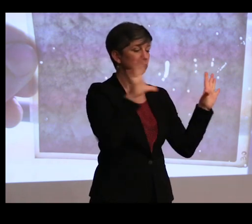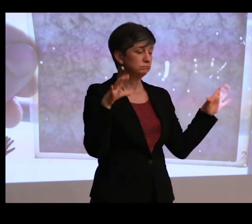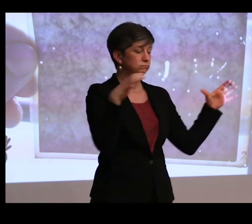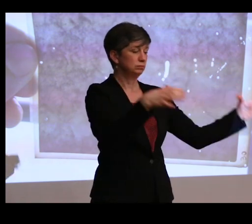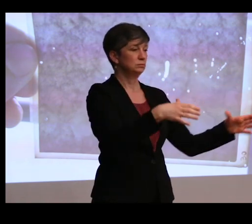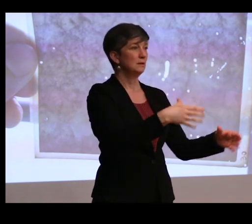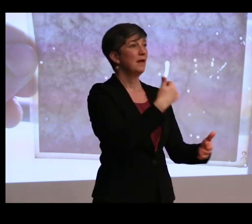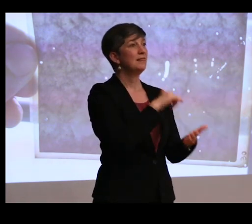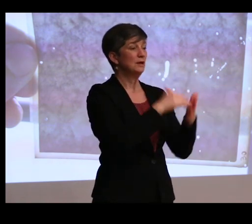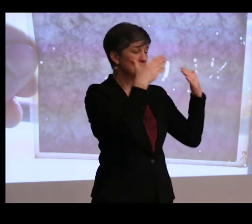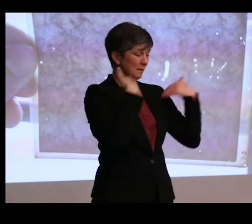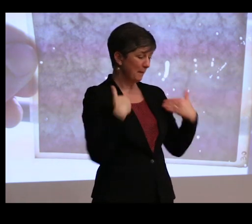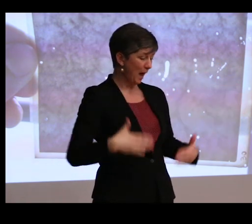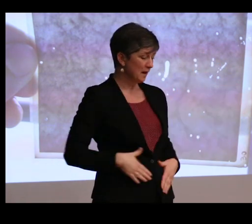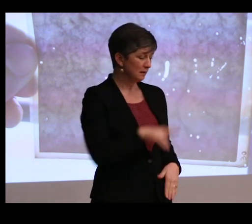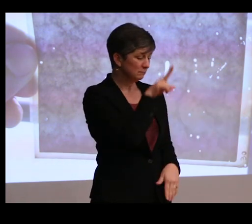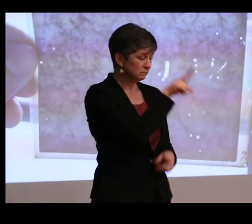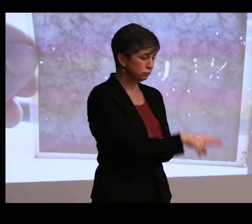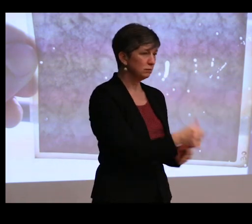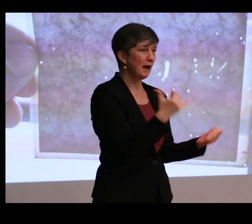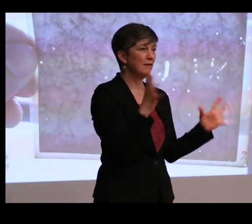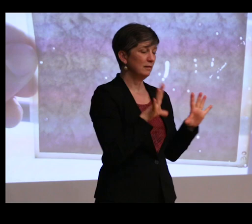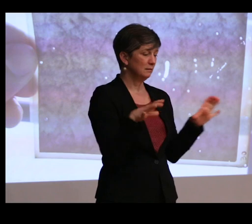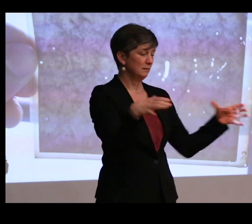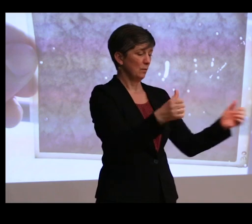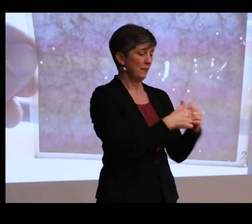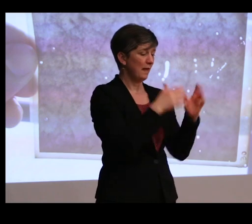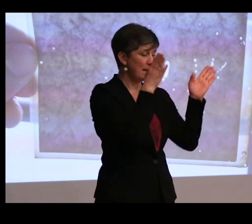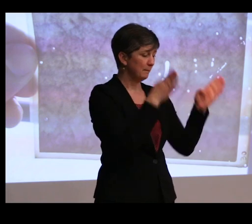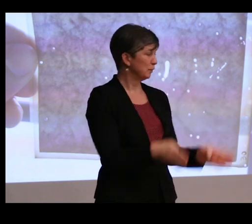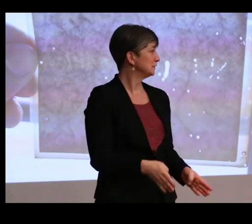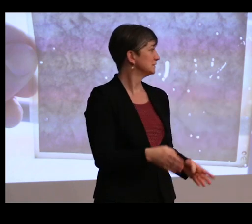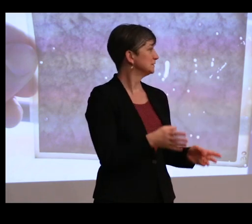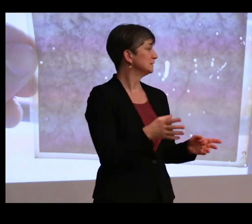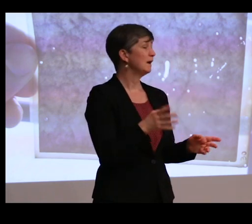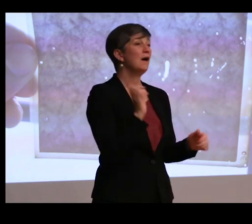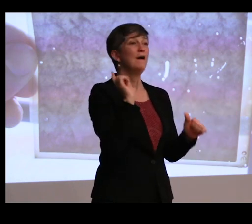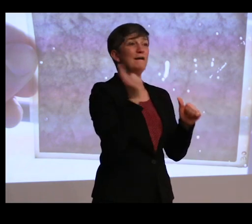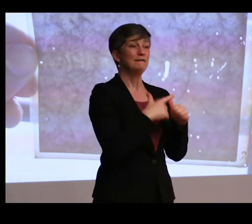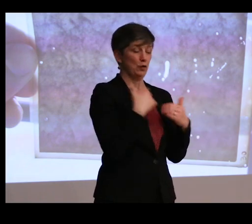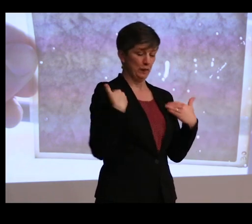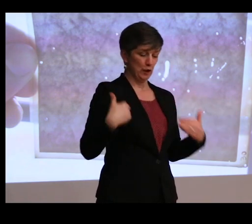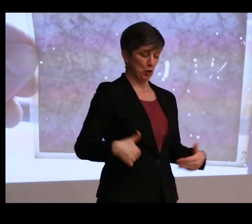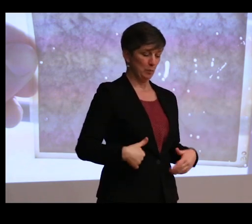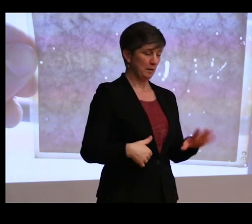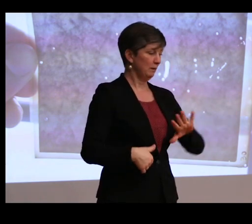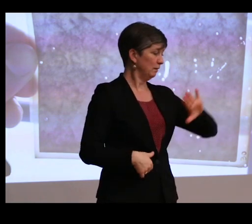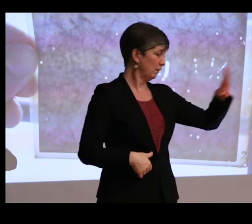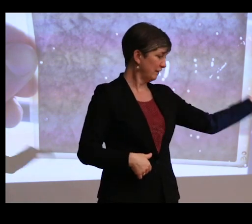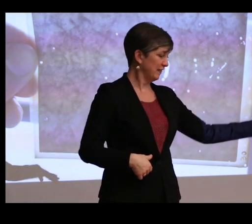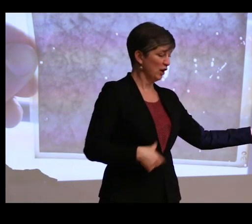There are all of the things associated with the person. And what do you do? First, you take all human remains and put them here. All the other stuff goes over here.